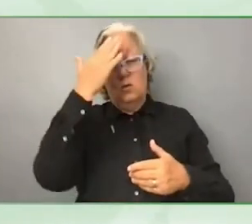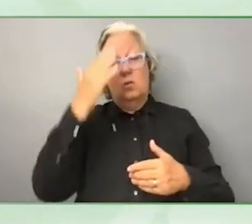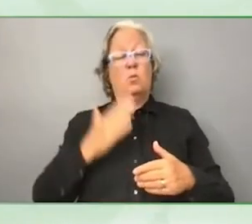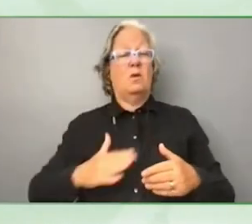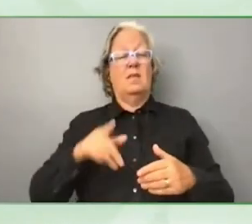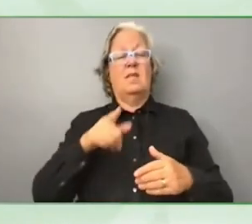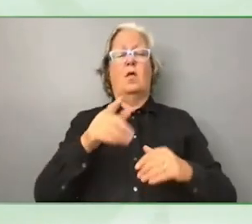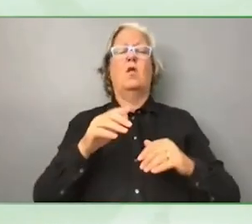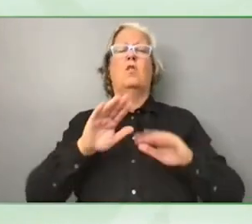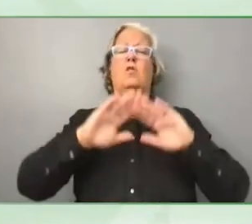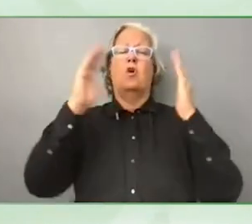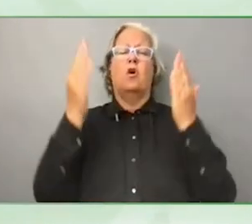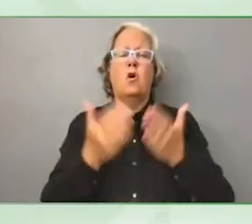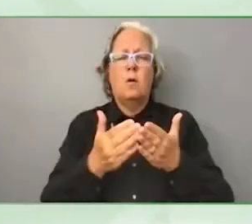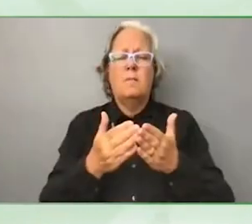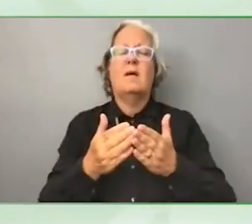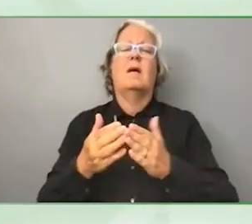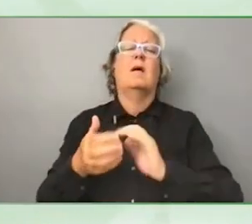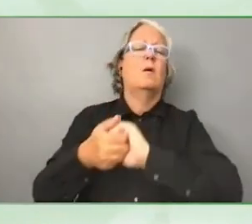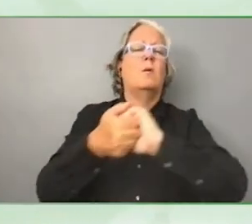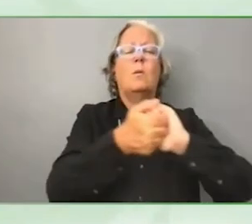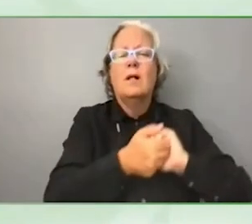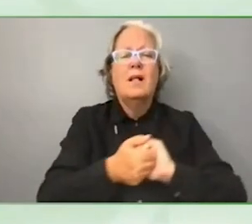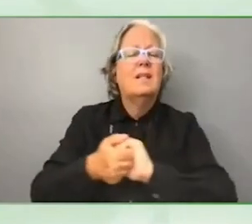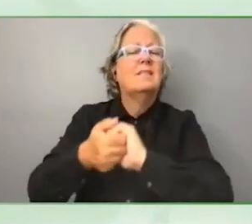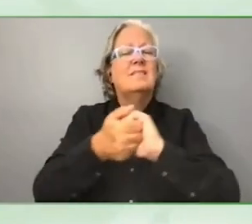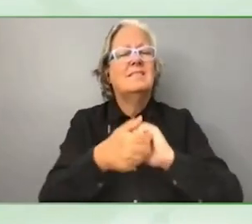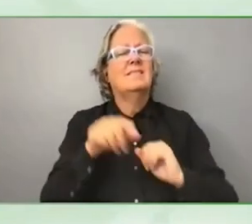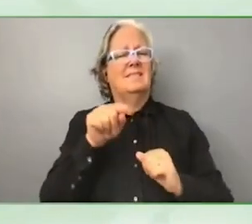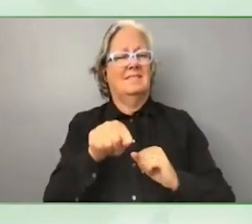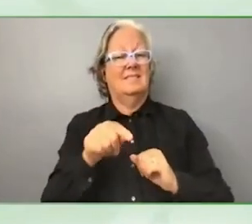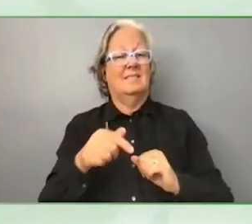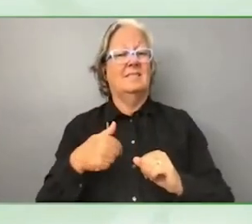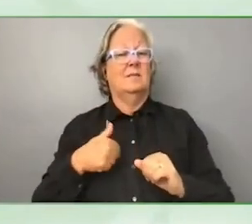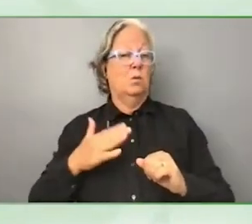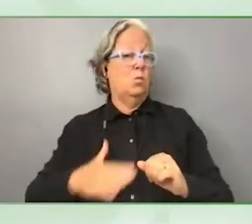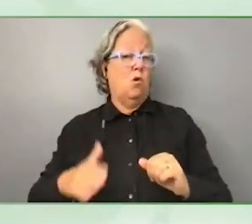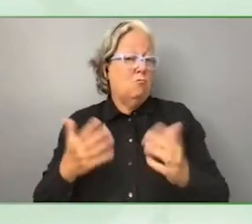disaster resource acceleration, we would welcome the opportunity to tell you more.